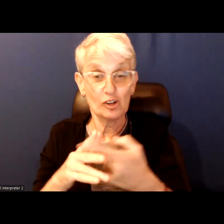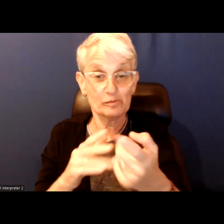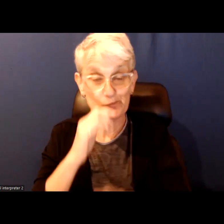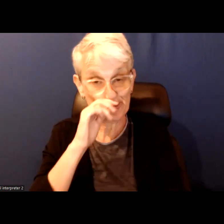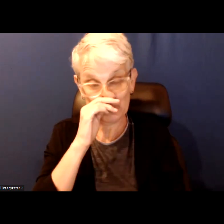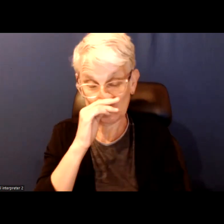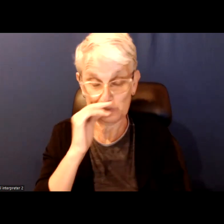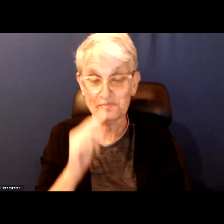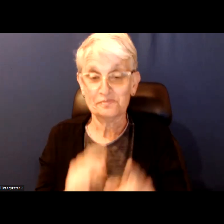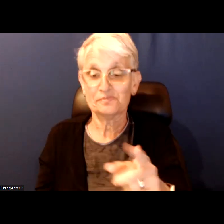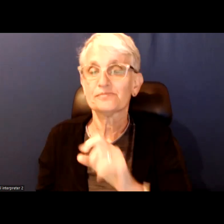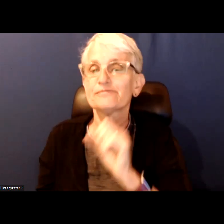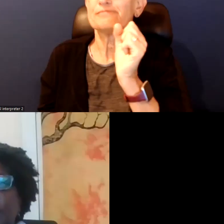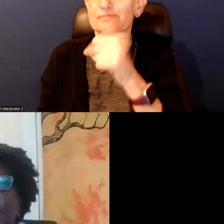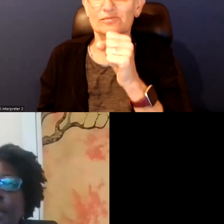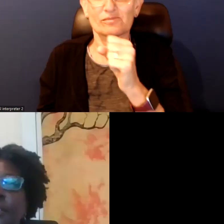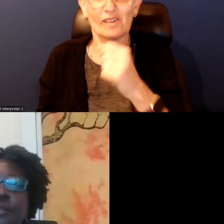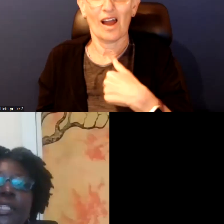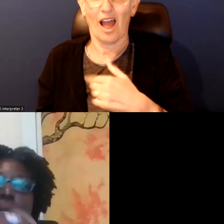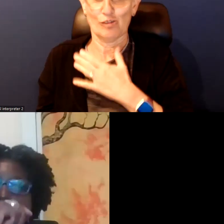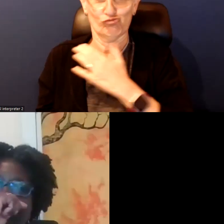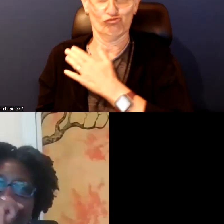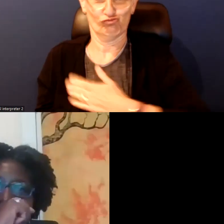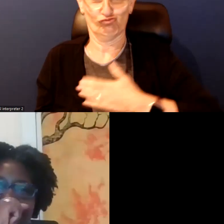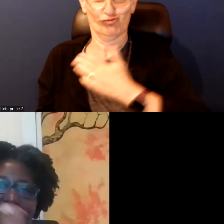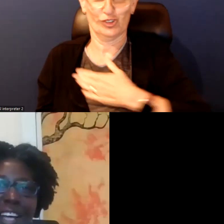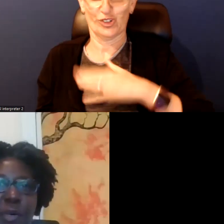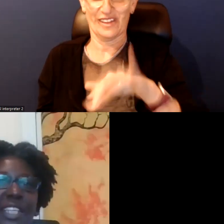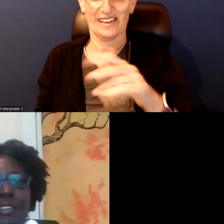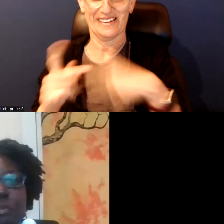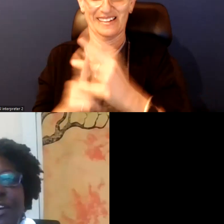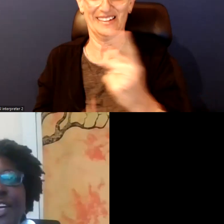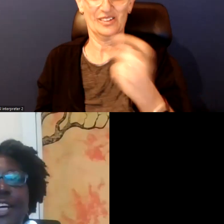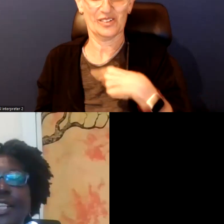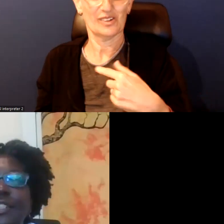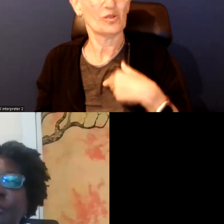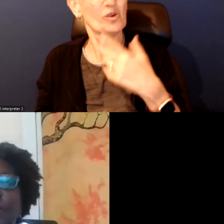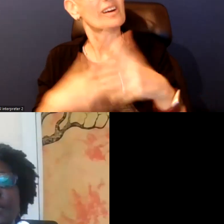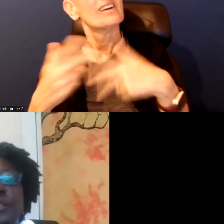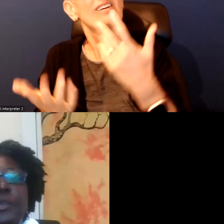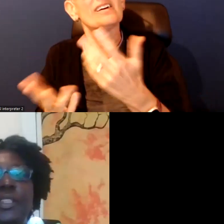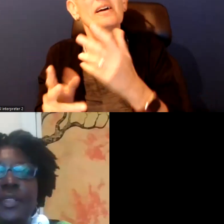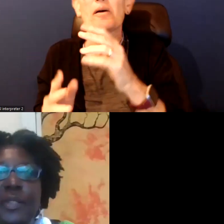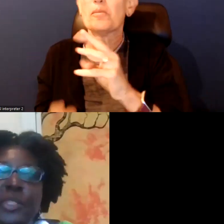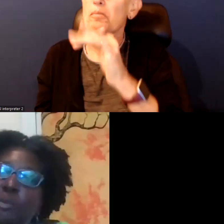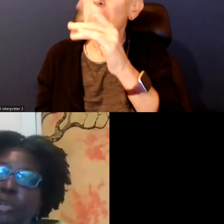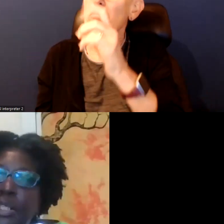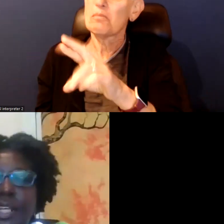Sure, I love questions like that. What kind of mayor? Someone that is bright.